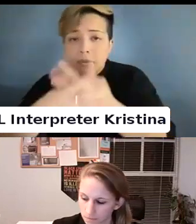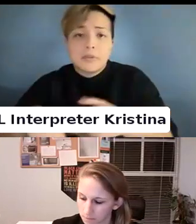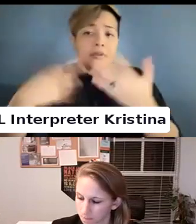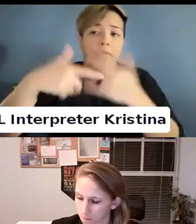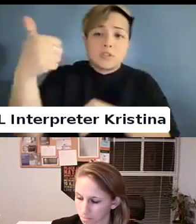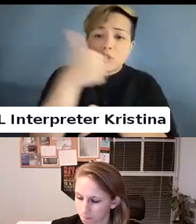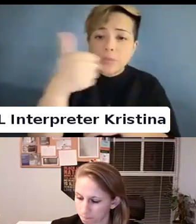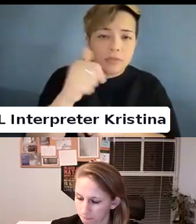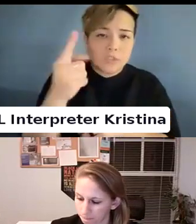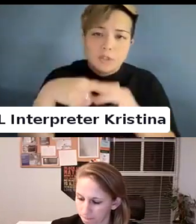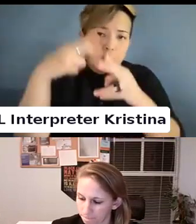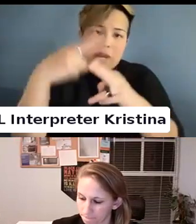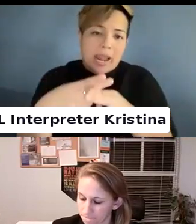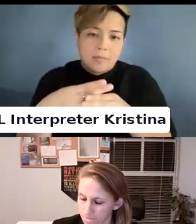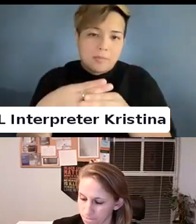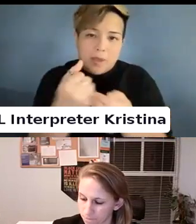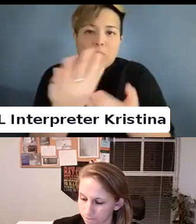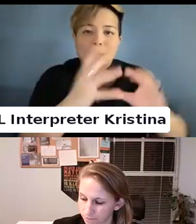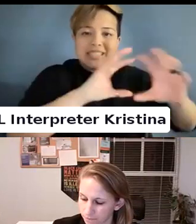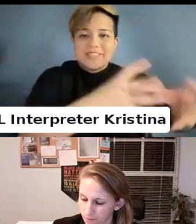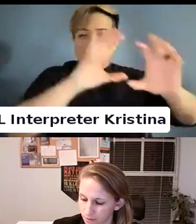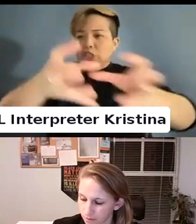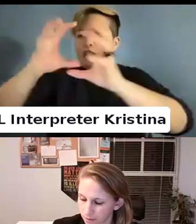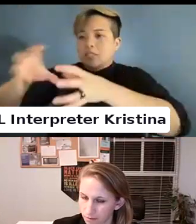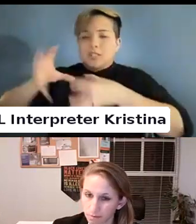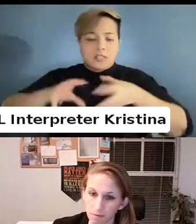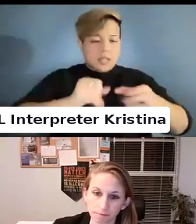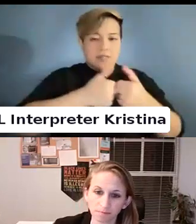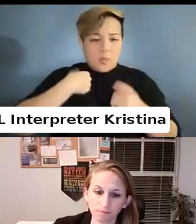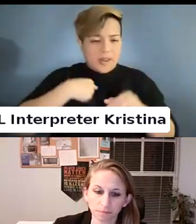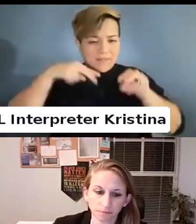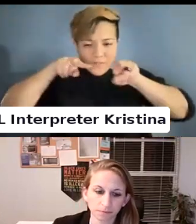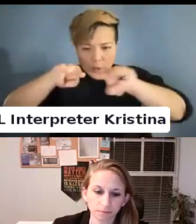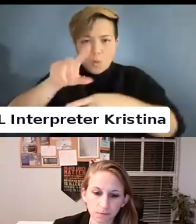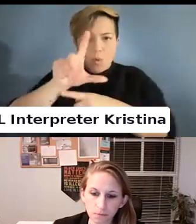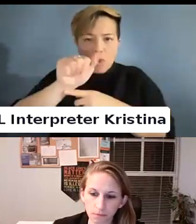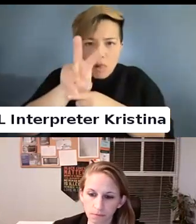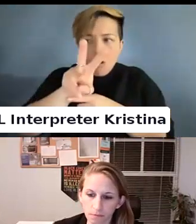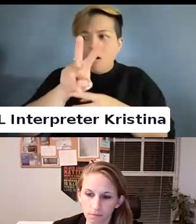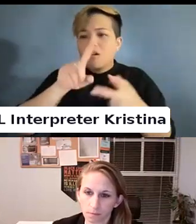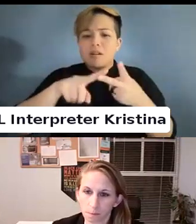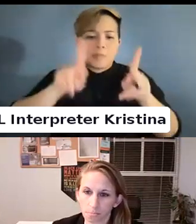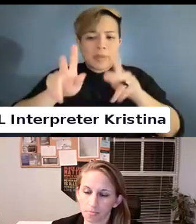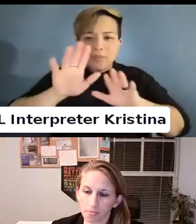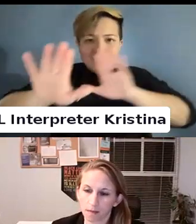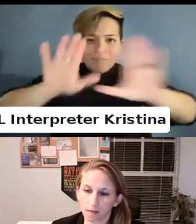Just to name a couple of spheres of how we can view law and people's experiences.